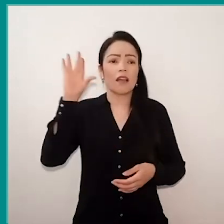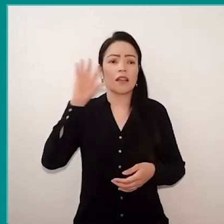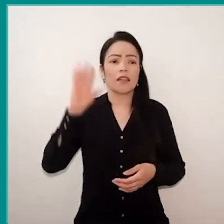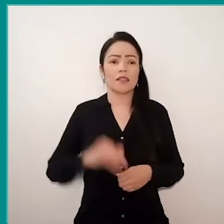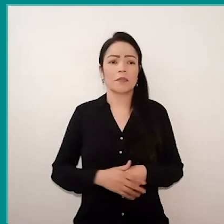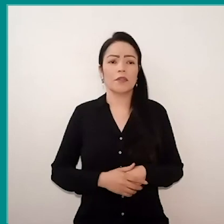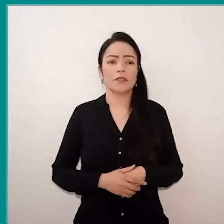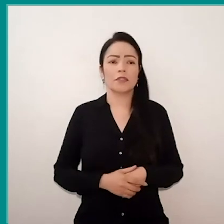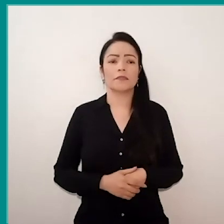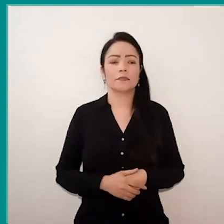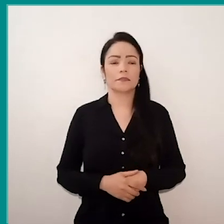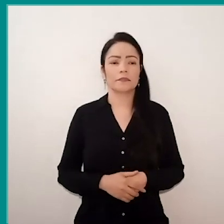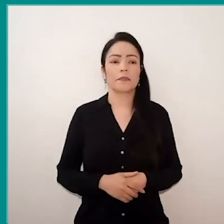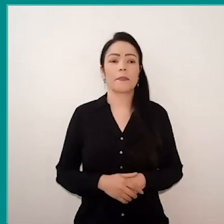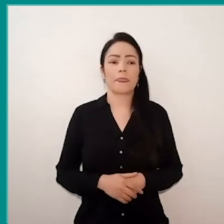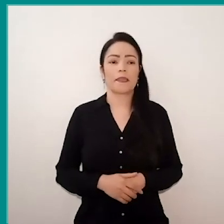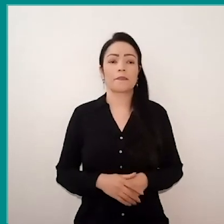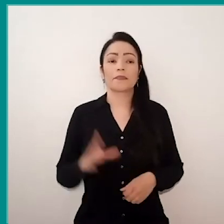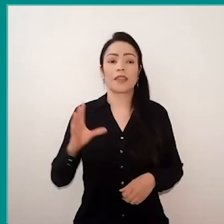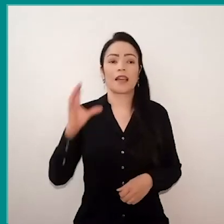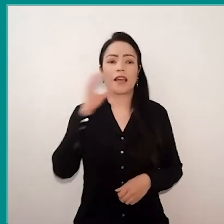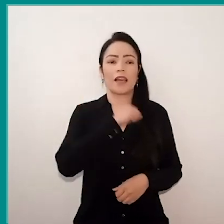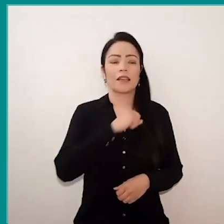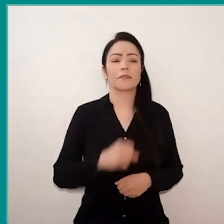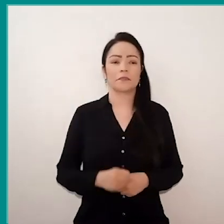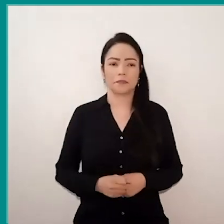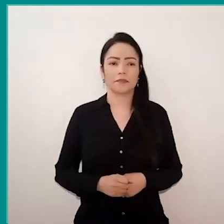So, since early, the educators,